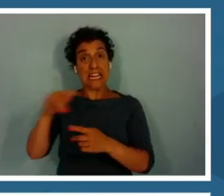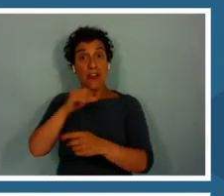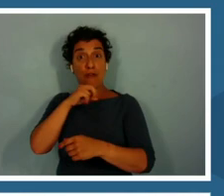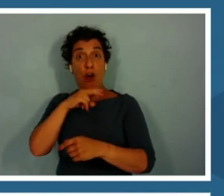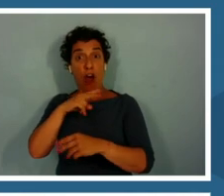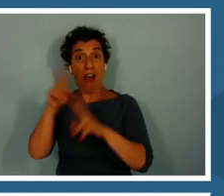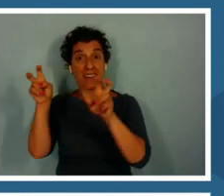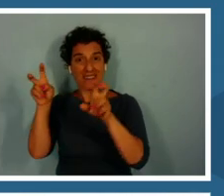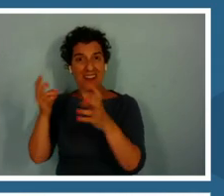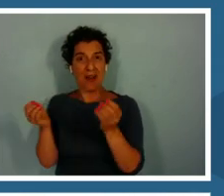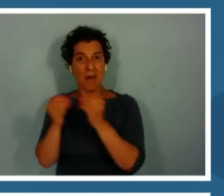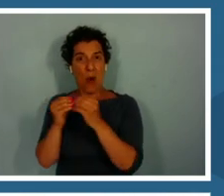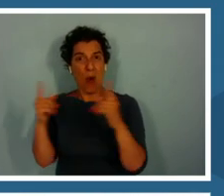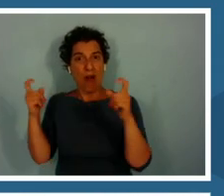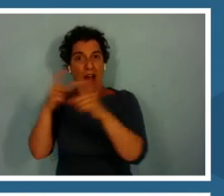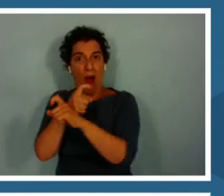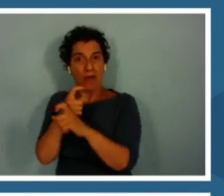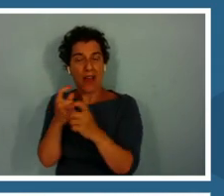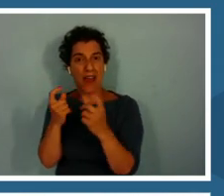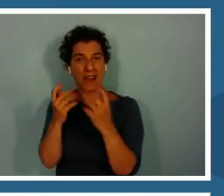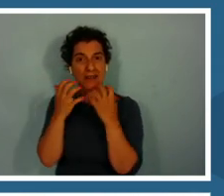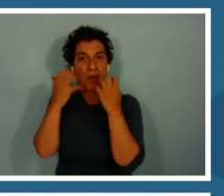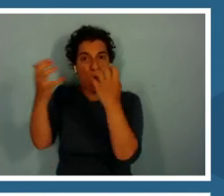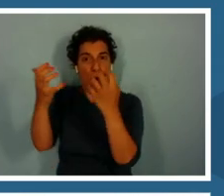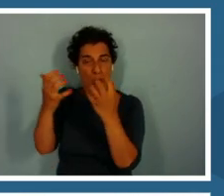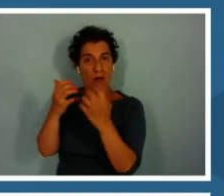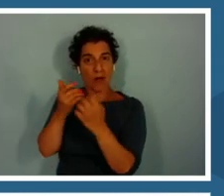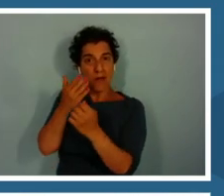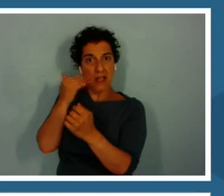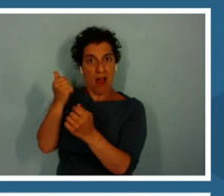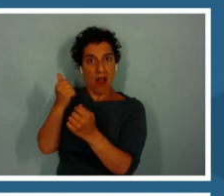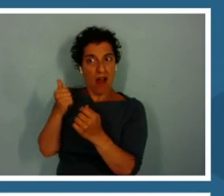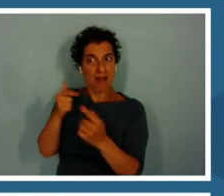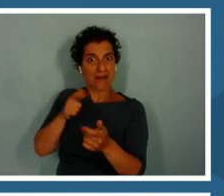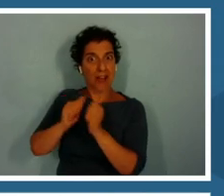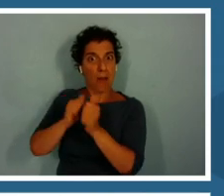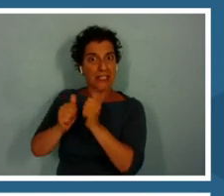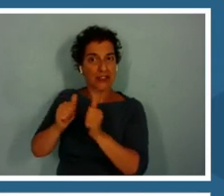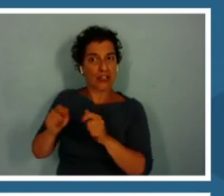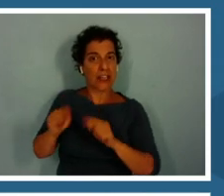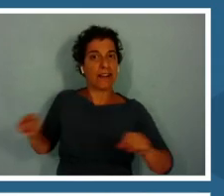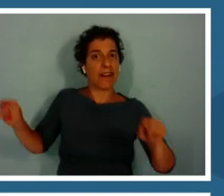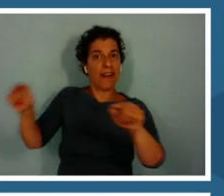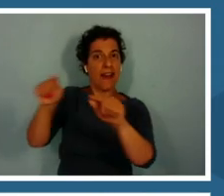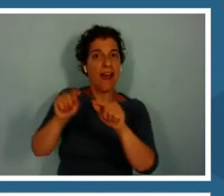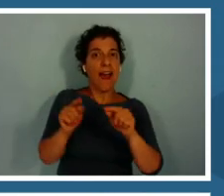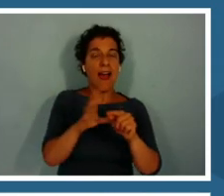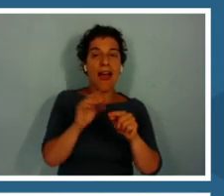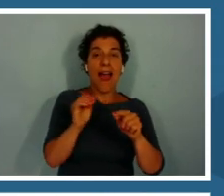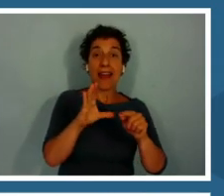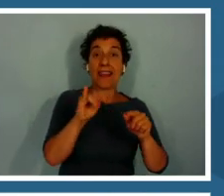call because there is more frog competition and way less predators in the city.